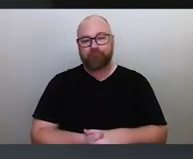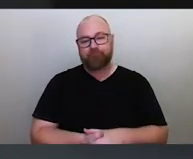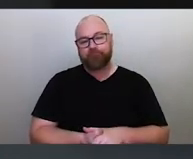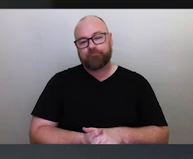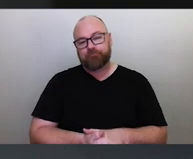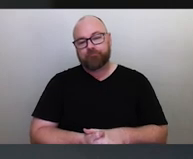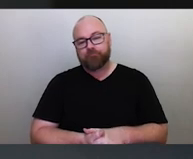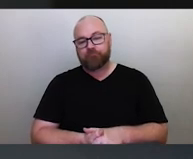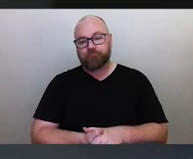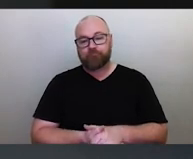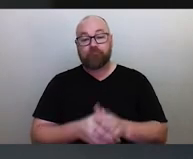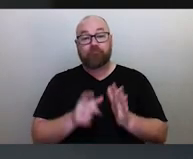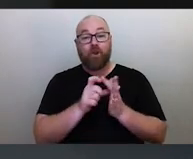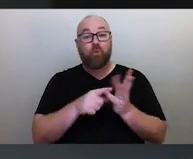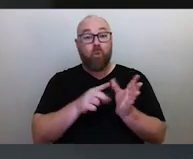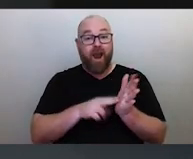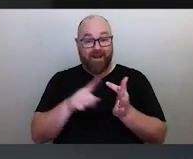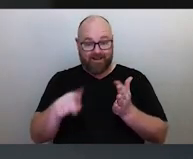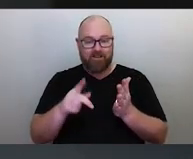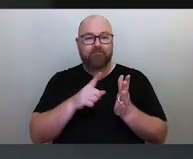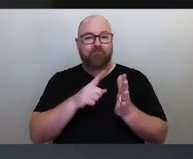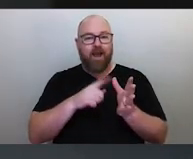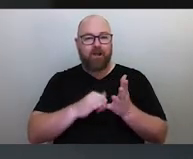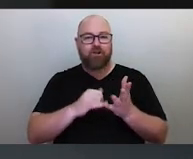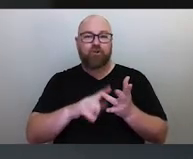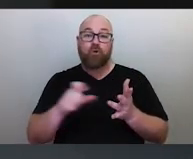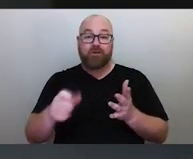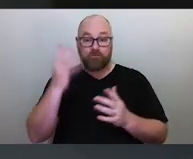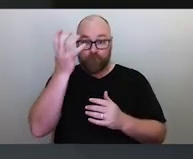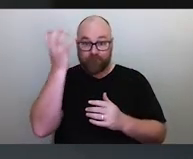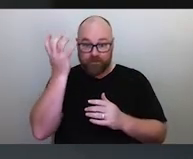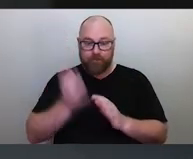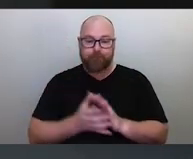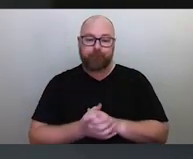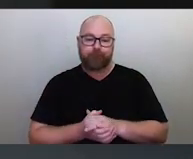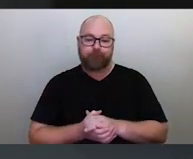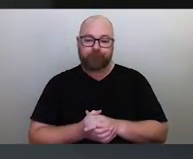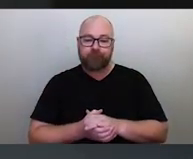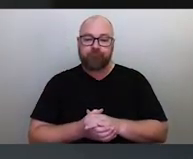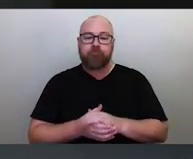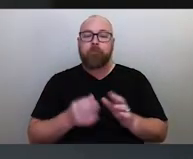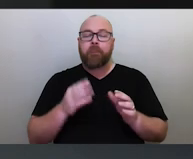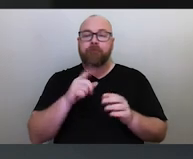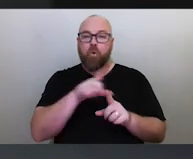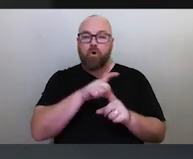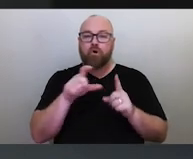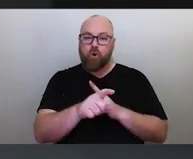So Duane is an Associate Professor excuse me, Associate Professor of Cultural Astronomy